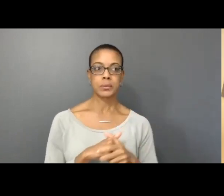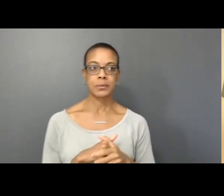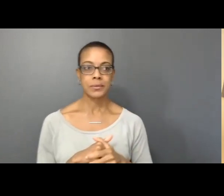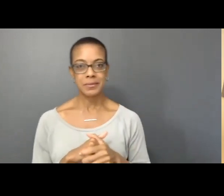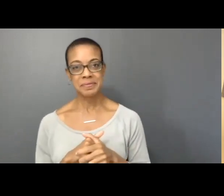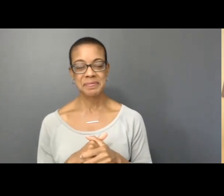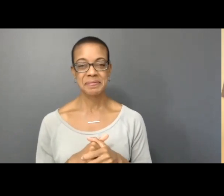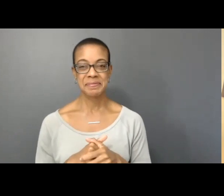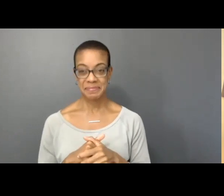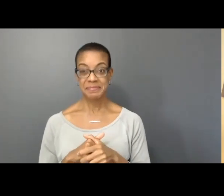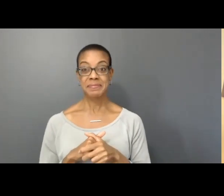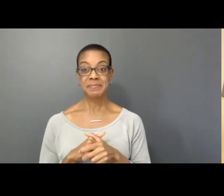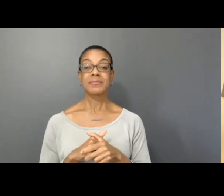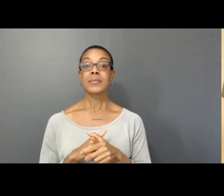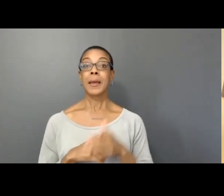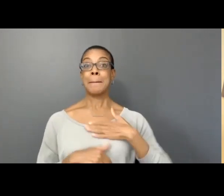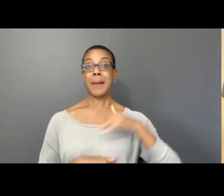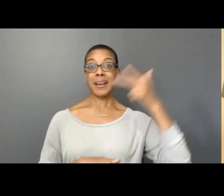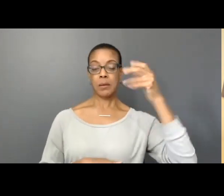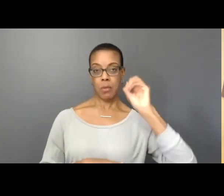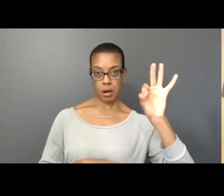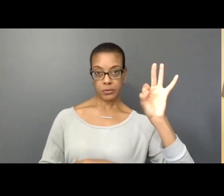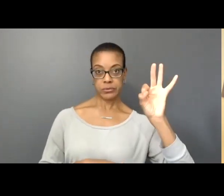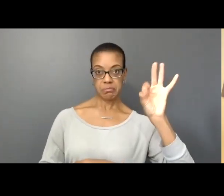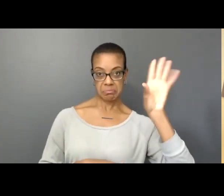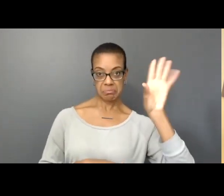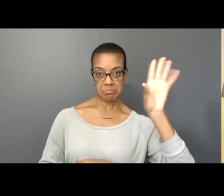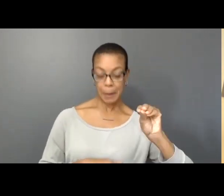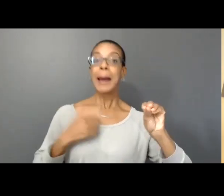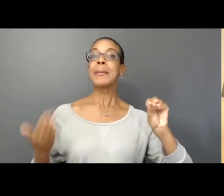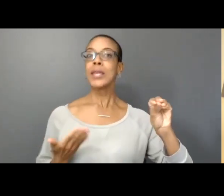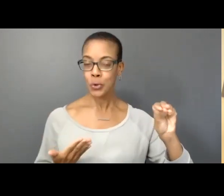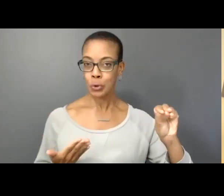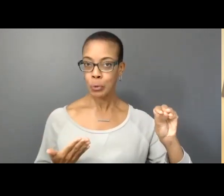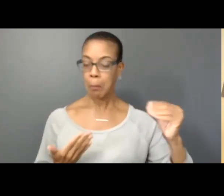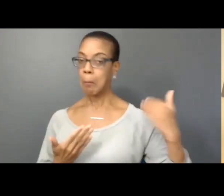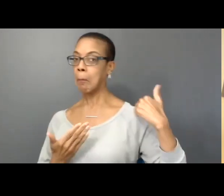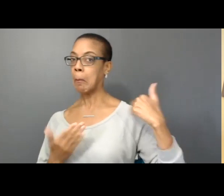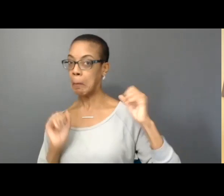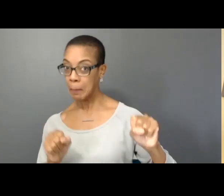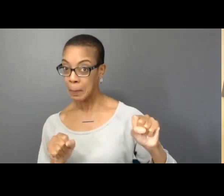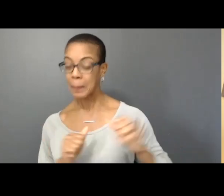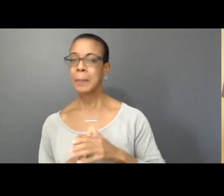I will be turning off my camera throughout the show but I will still be here. If you get kicked out of the Zoom call,